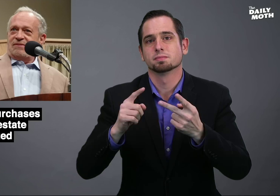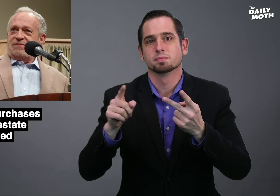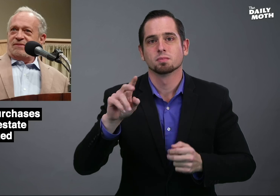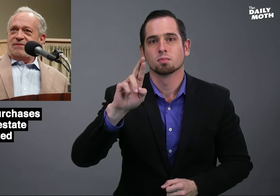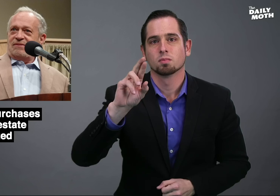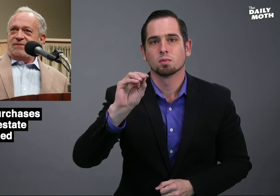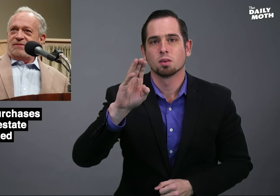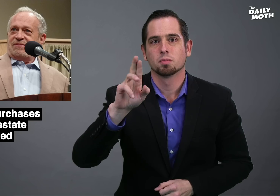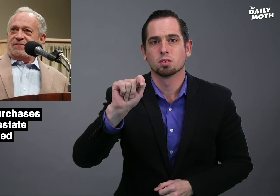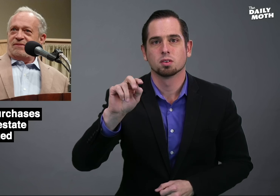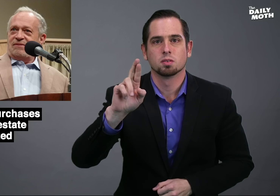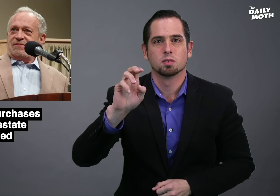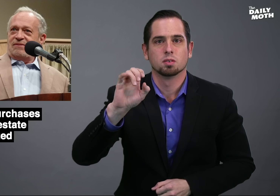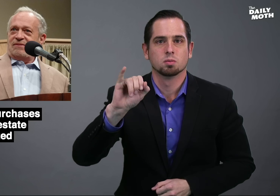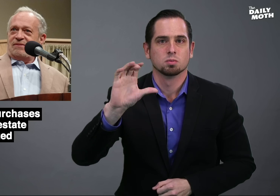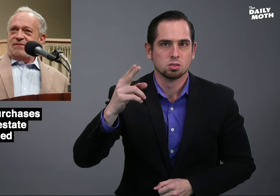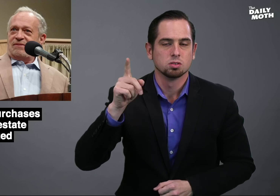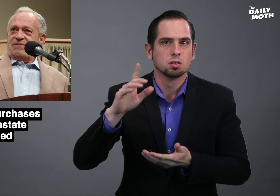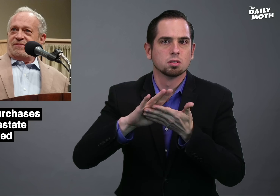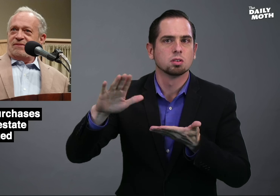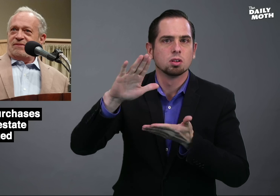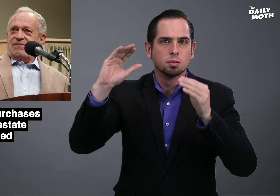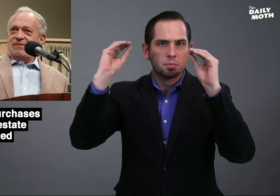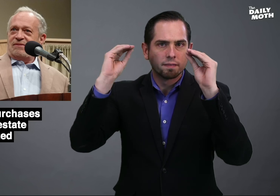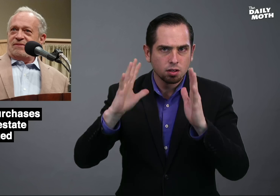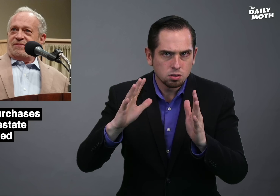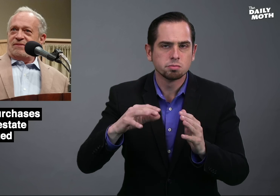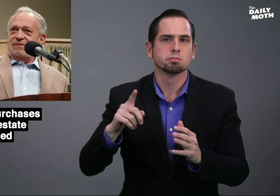Robert Reich, a college professor,